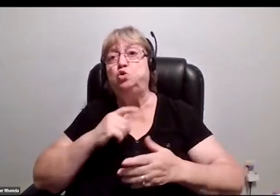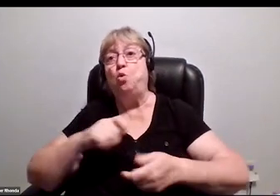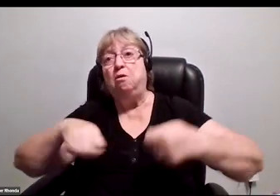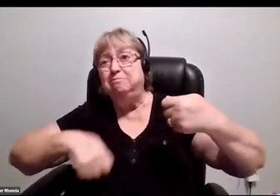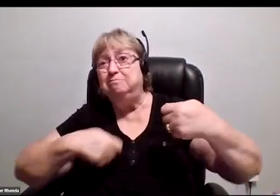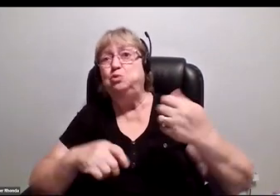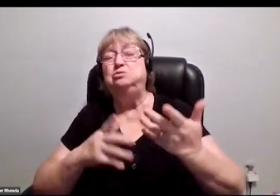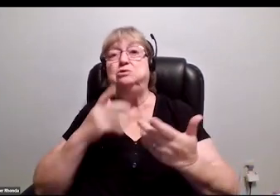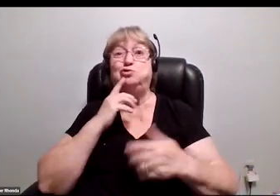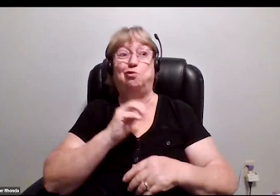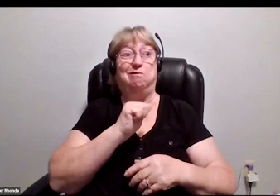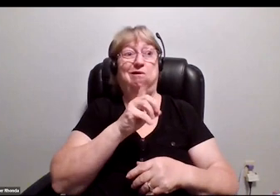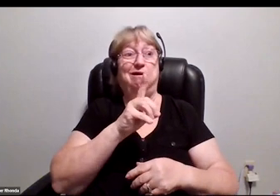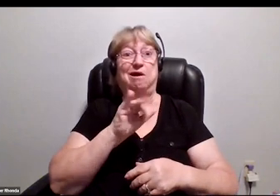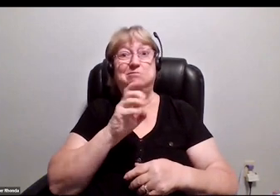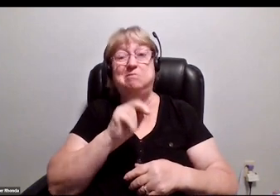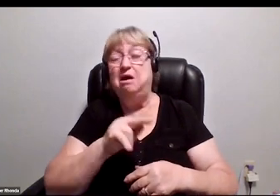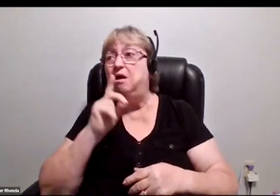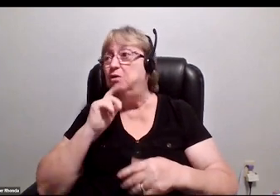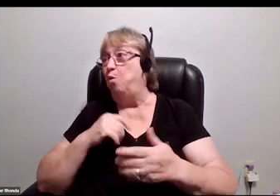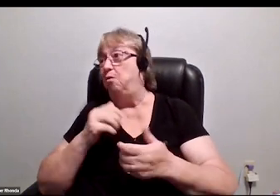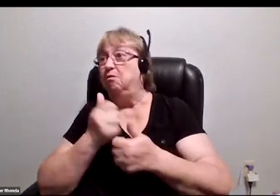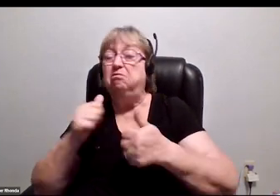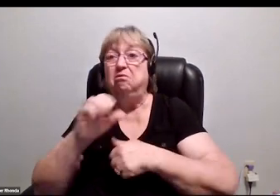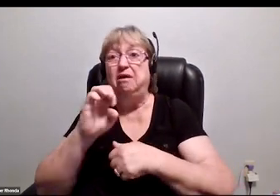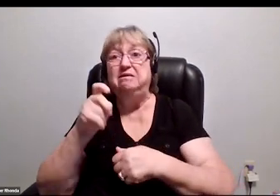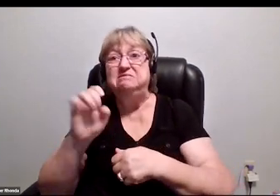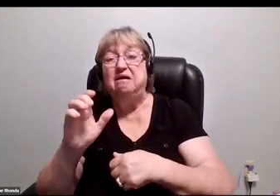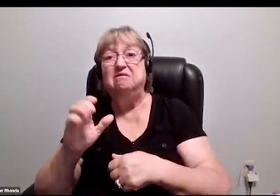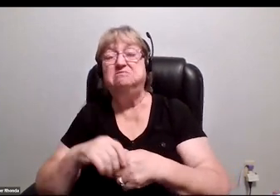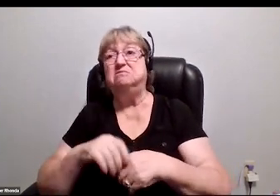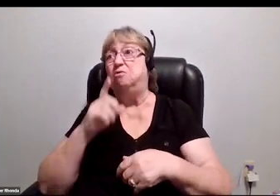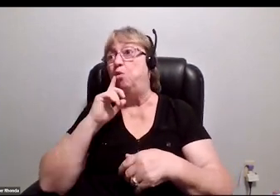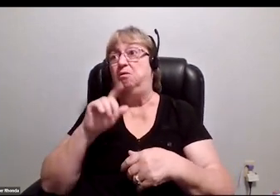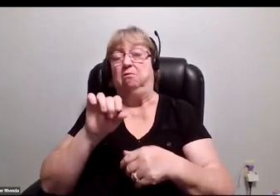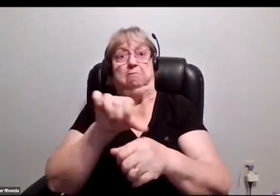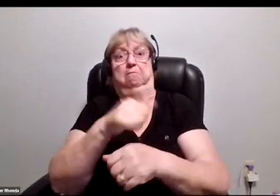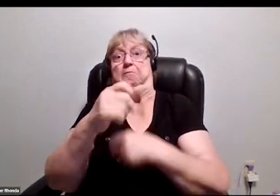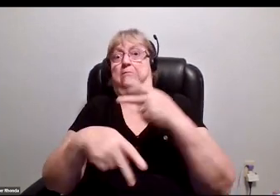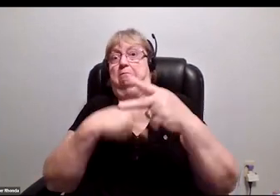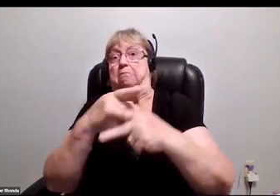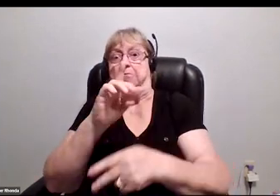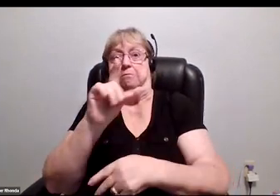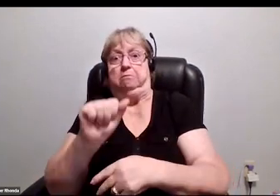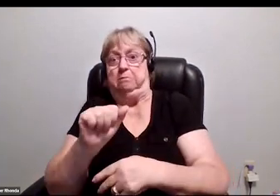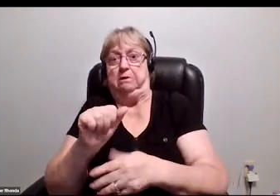like admin or exec or agents and managers. Anyone with any kind of disability, anywhere that was trying